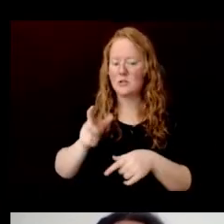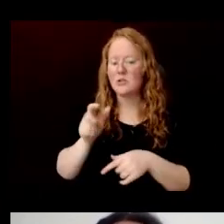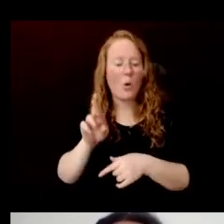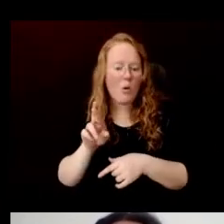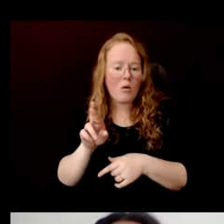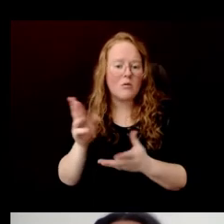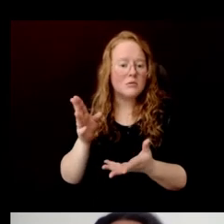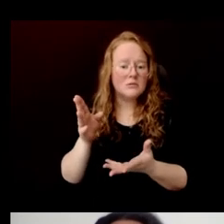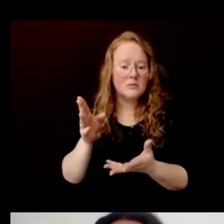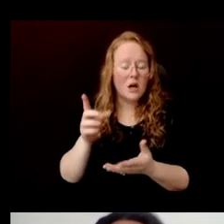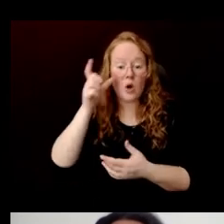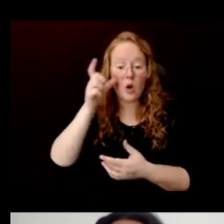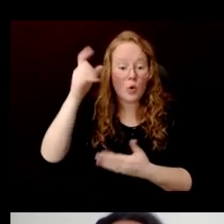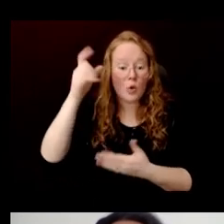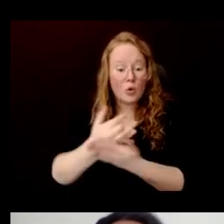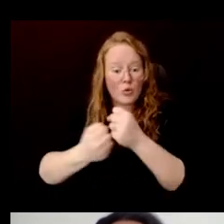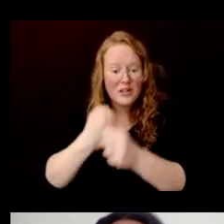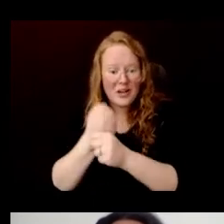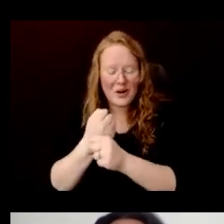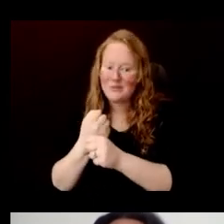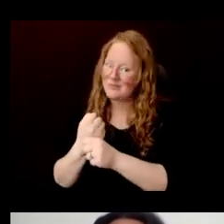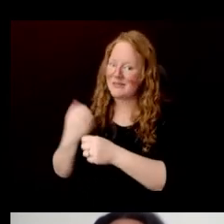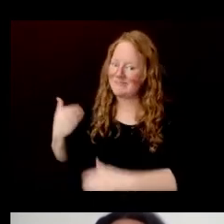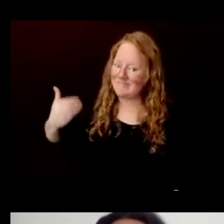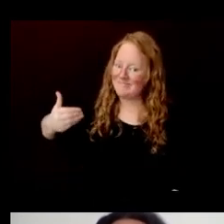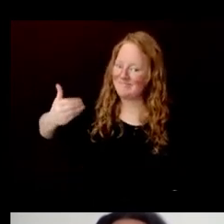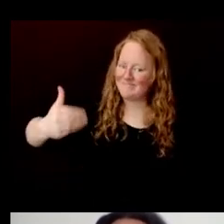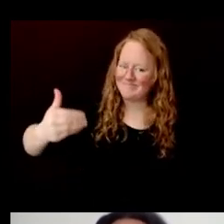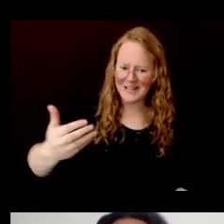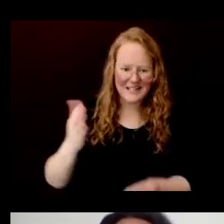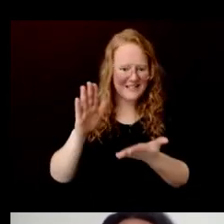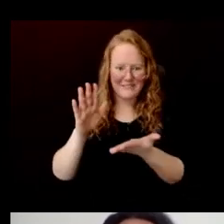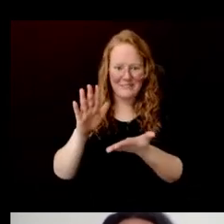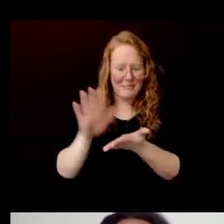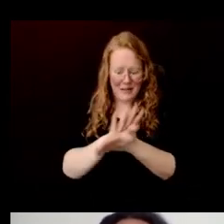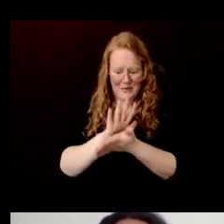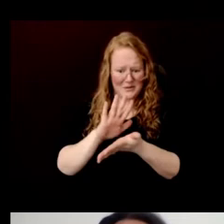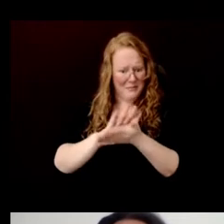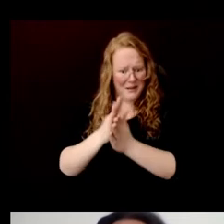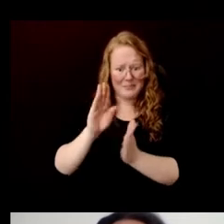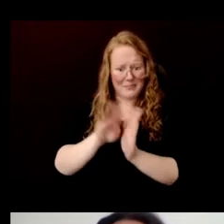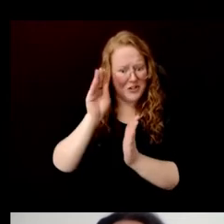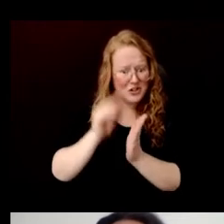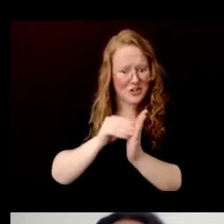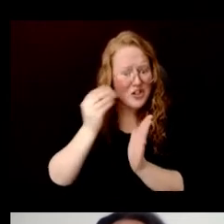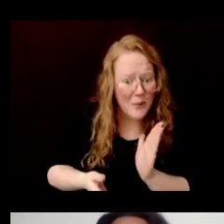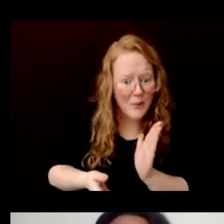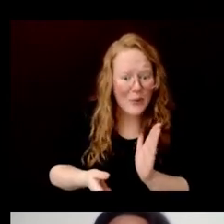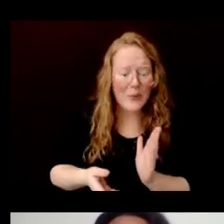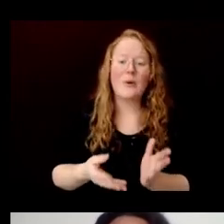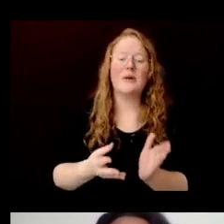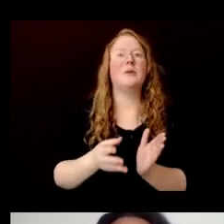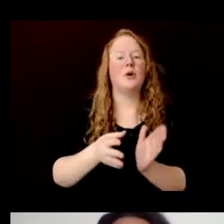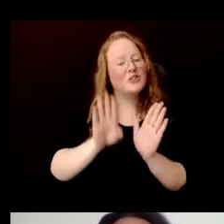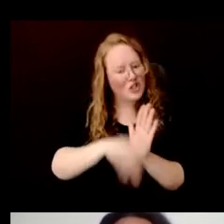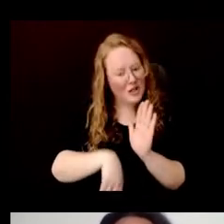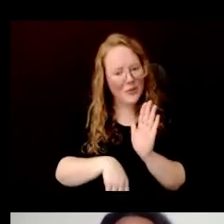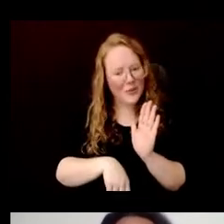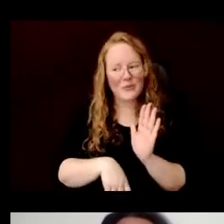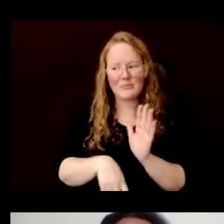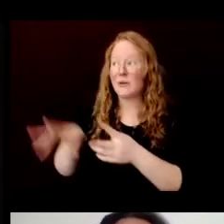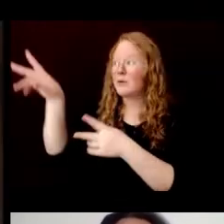Over that time, cheaper paper has been accessible made from wood pulp and printed from places like China and imported into Vietnam.